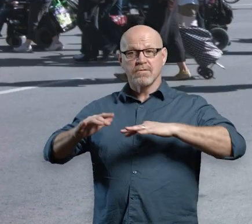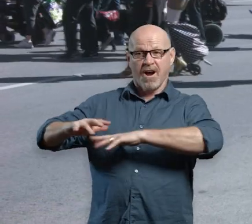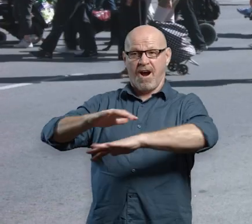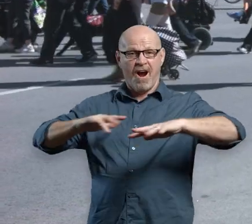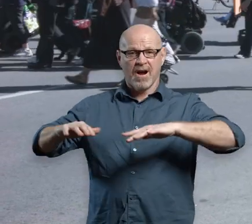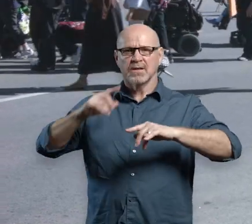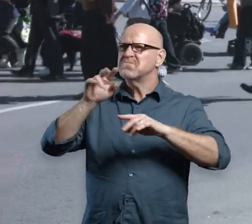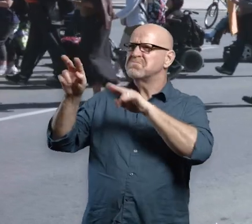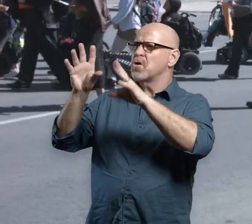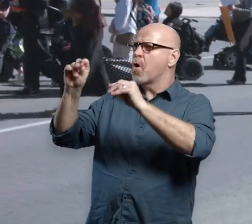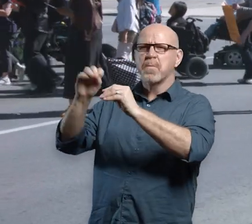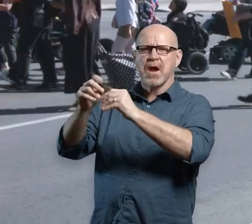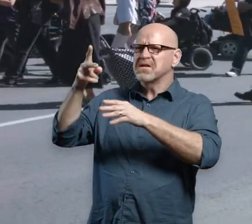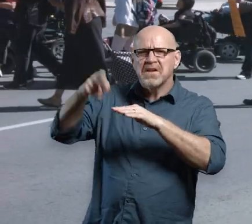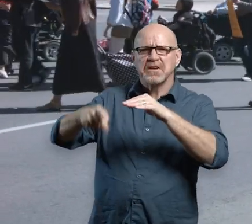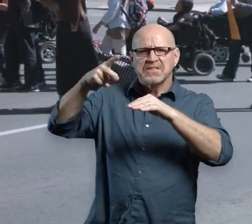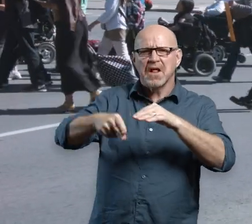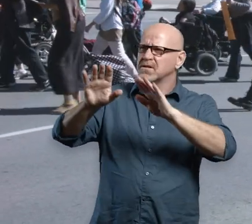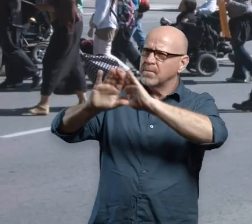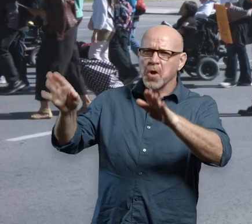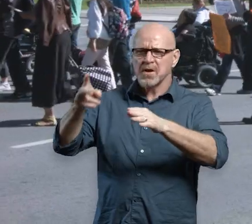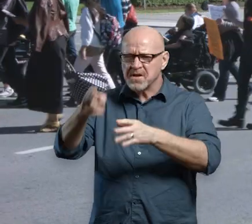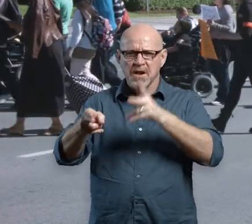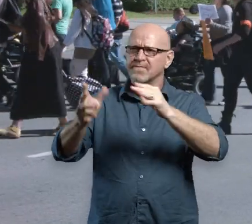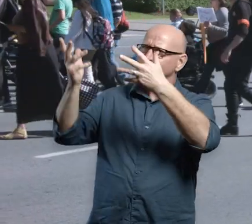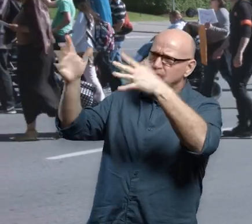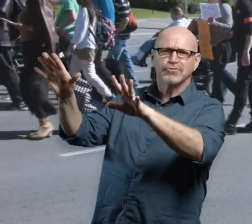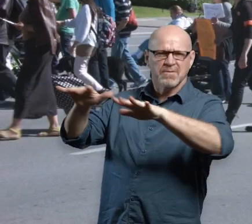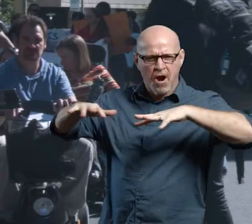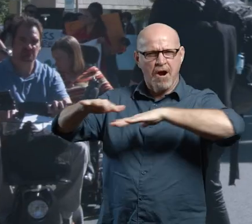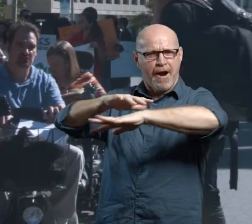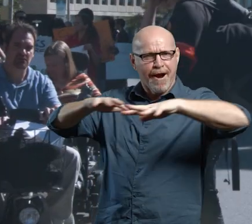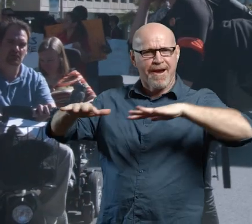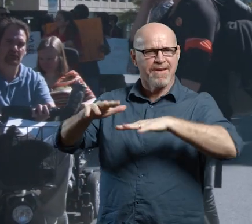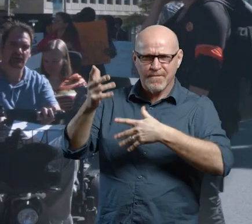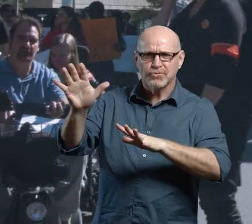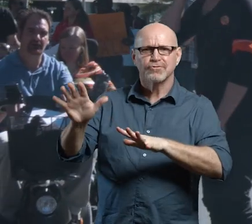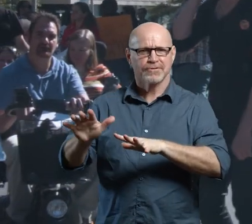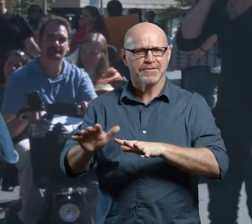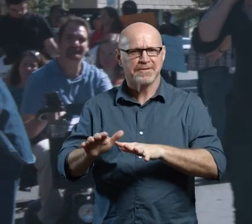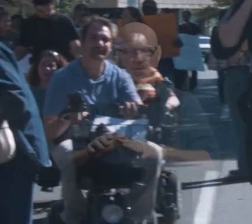The crowd moves through streets. >>No more shots! No more deaths!